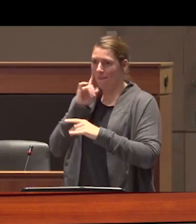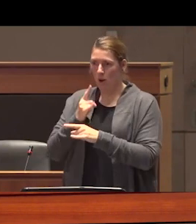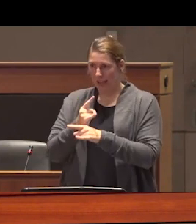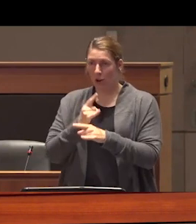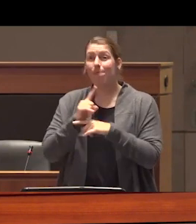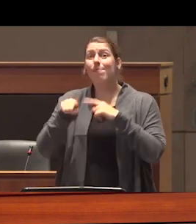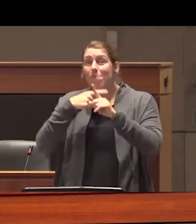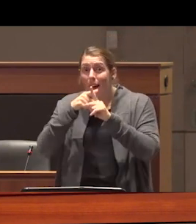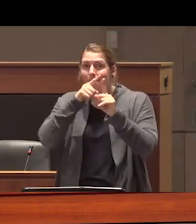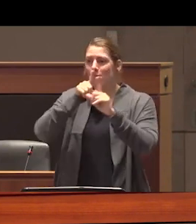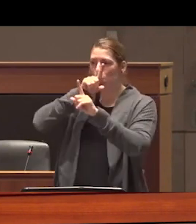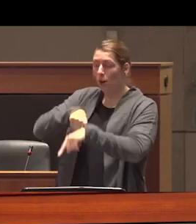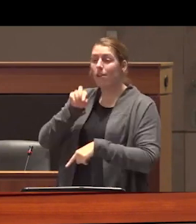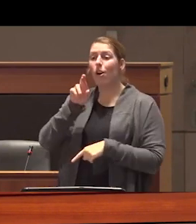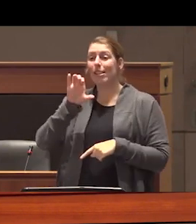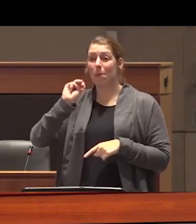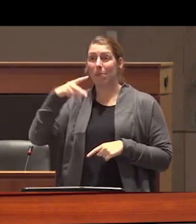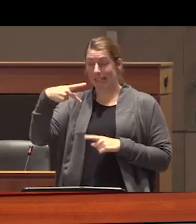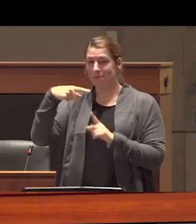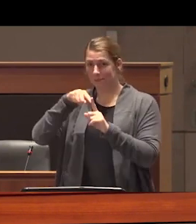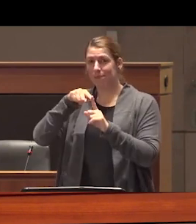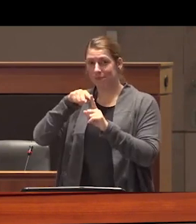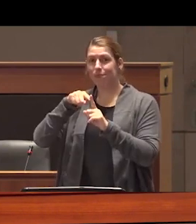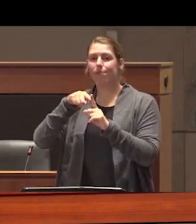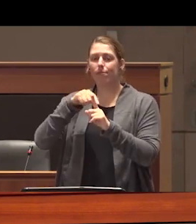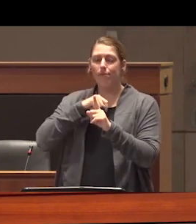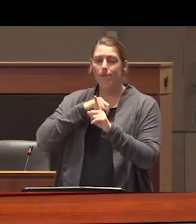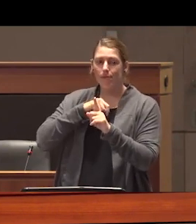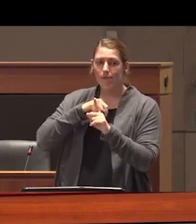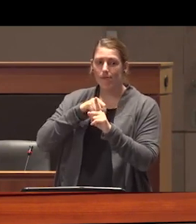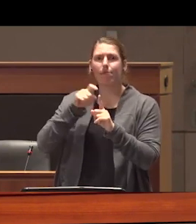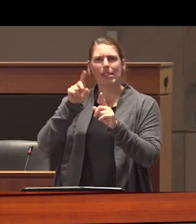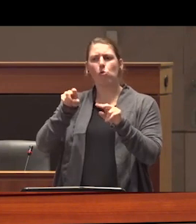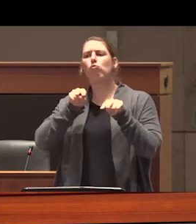they also reported that the RCMP who are in theory expected to patrol indigenous people's movement